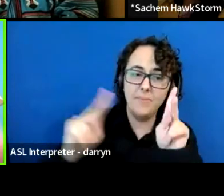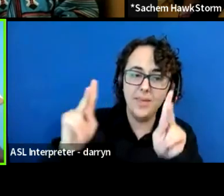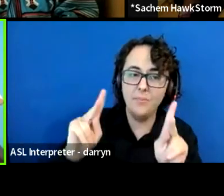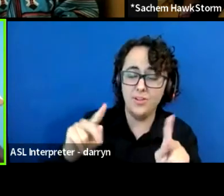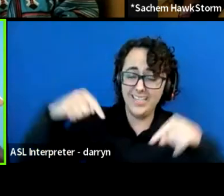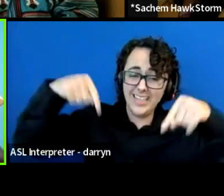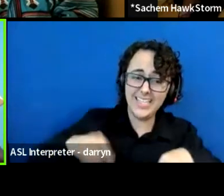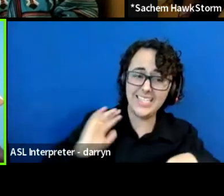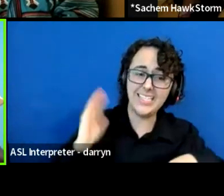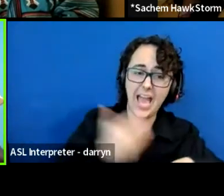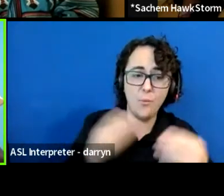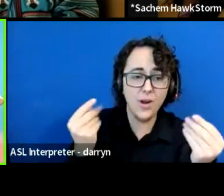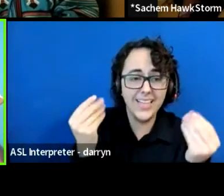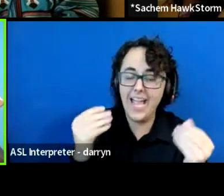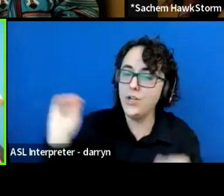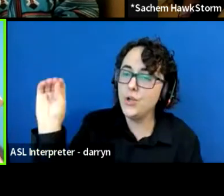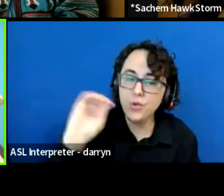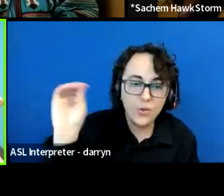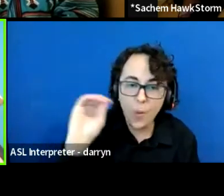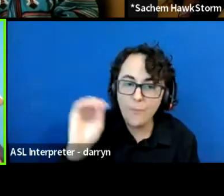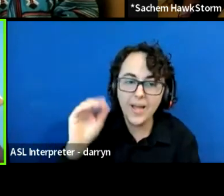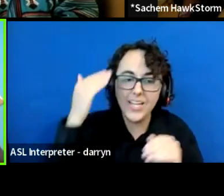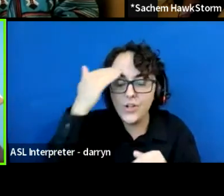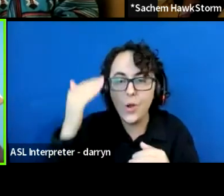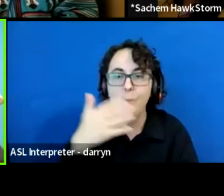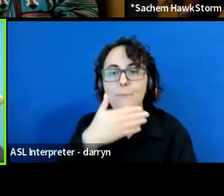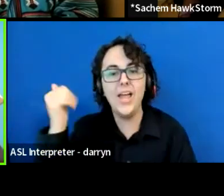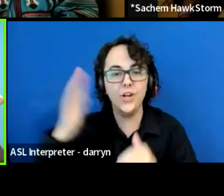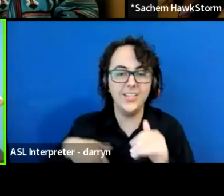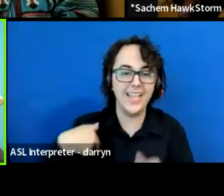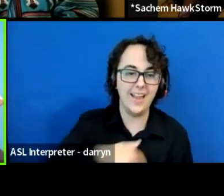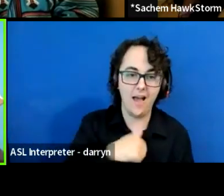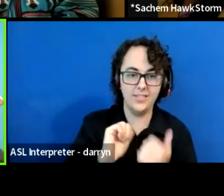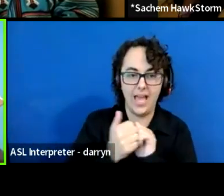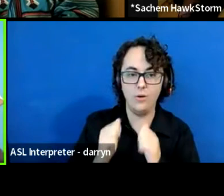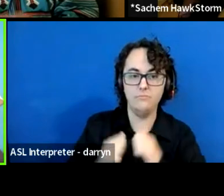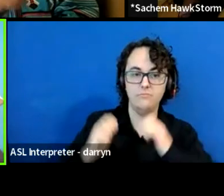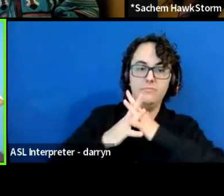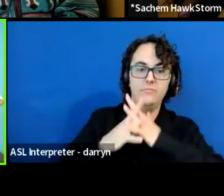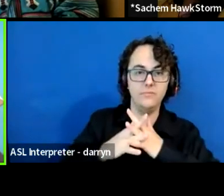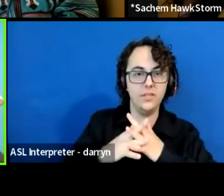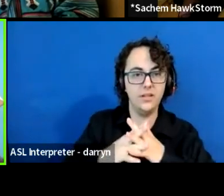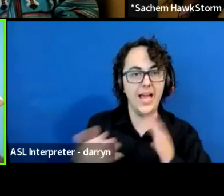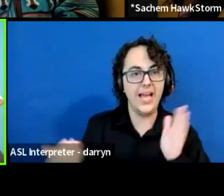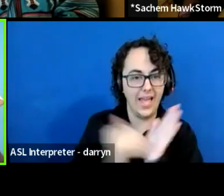how to build it back up more than we do. So I guess I'll stop there, sorry if I went over,